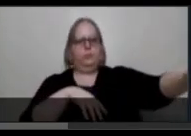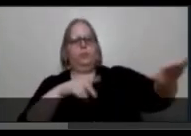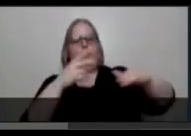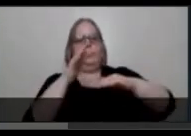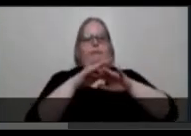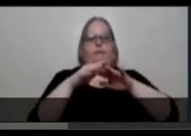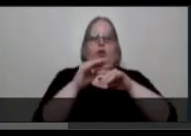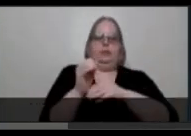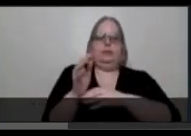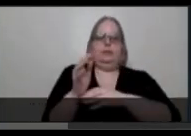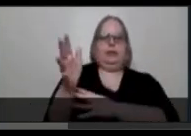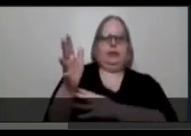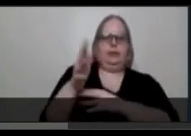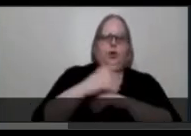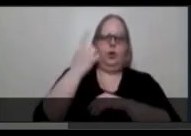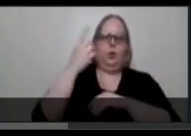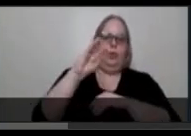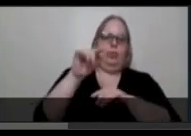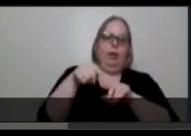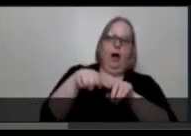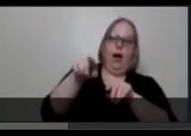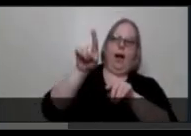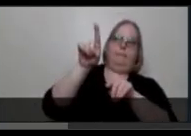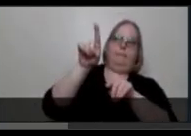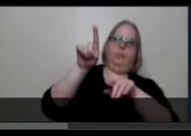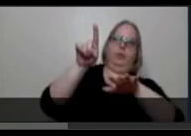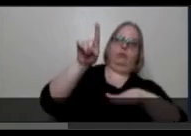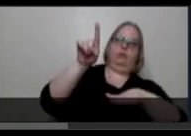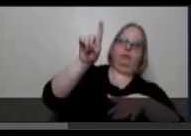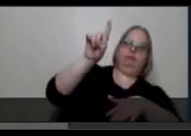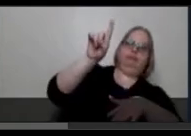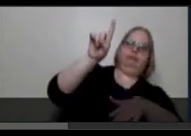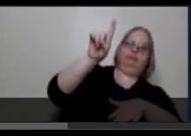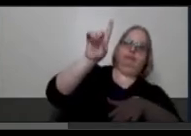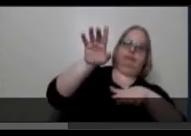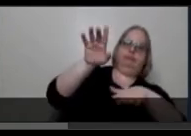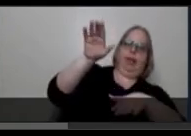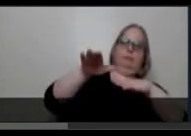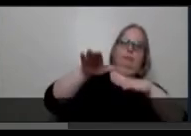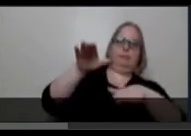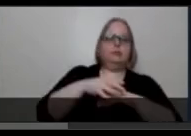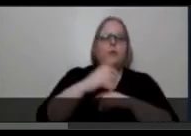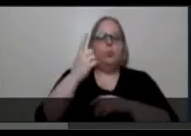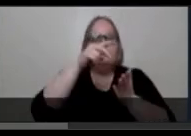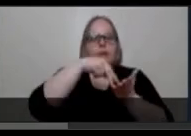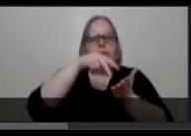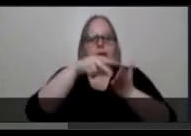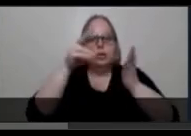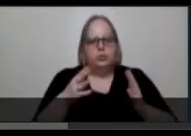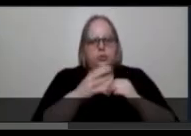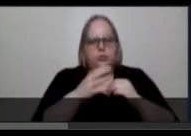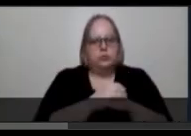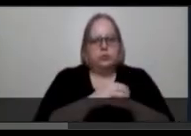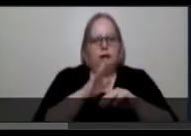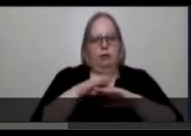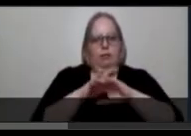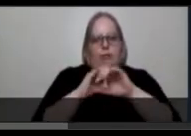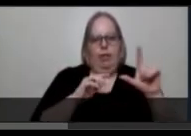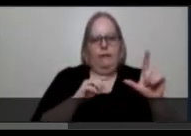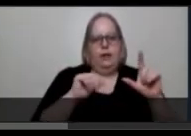one leg up with their foot balancing on the other dancer’s leg. One of the dancers, Antoine Hunter,